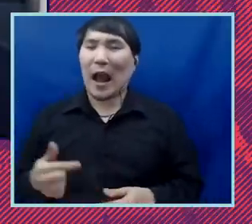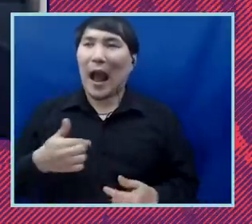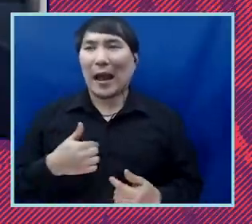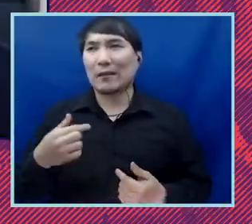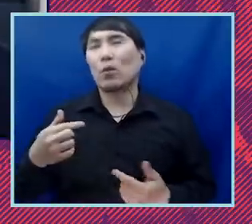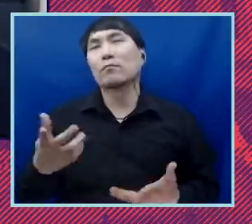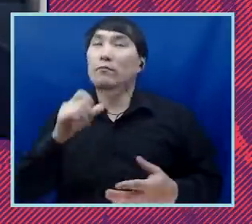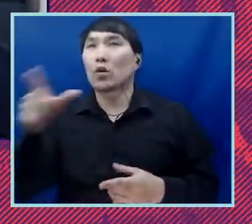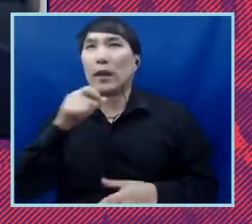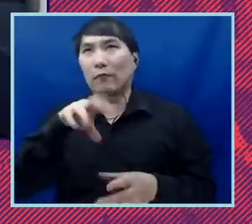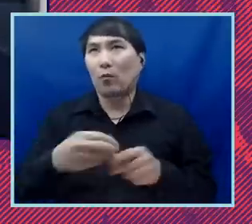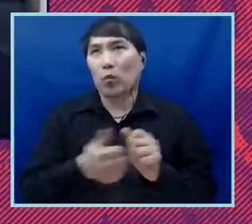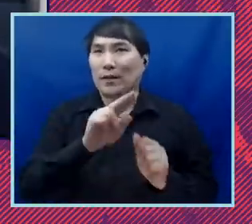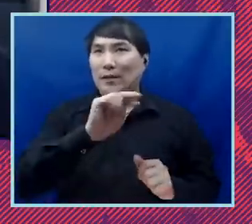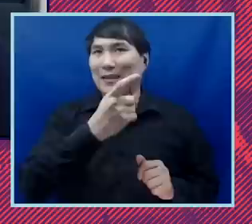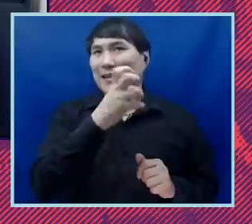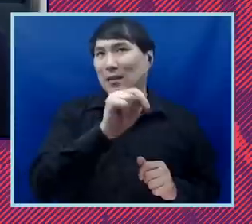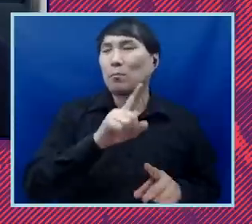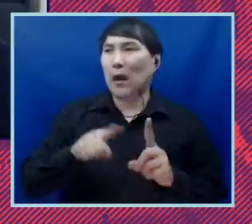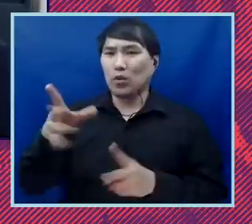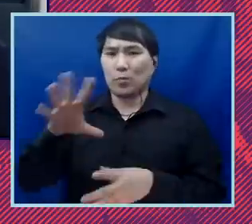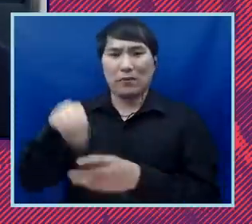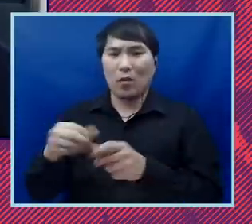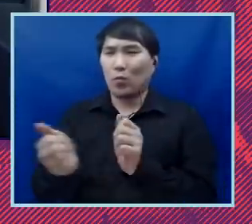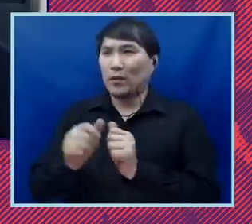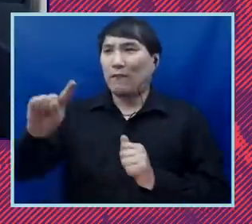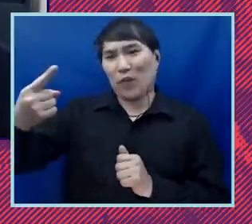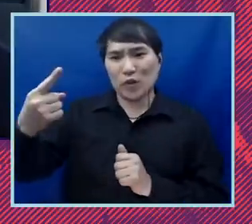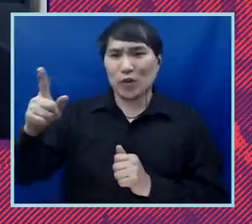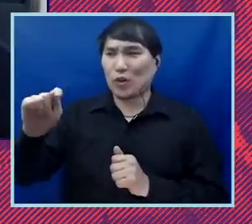Nixon, but the first Trump impeachment. But talk us through a little bit about the role of the